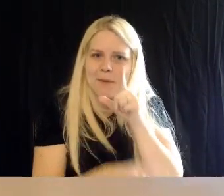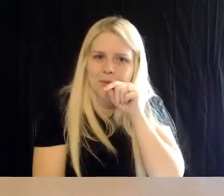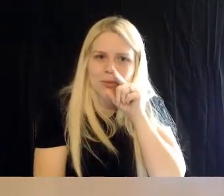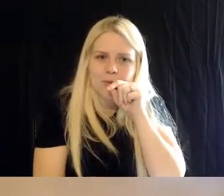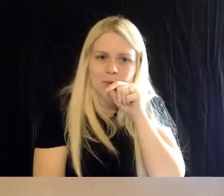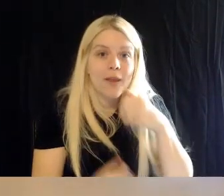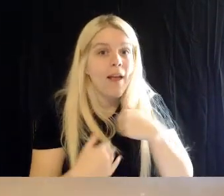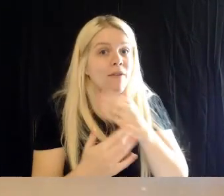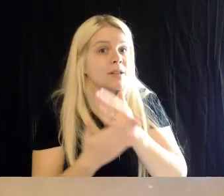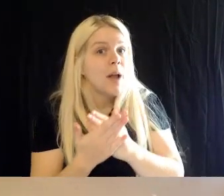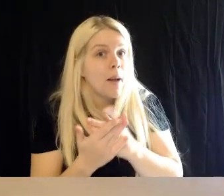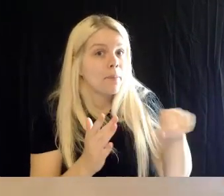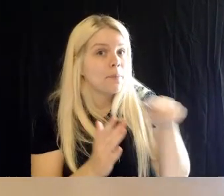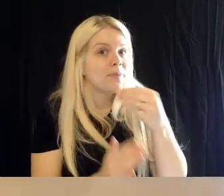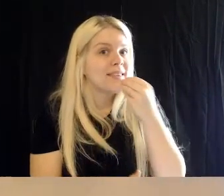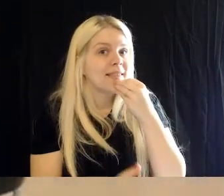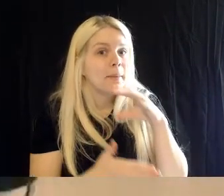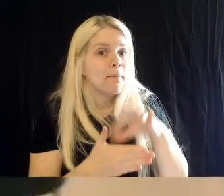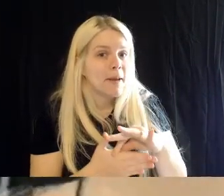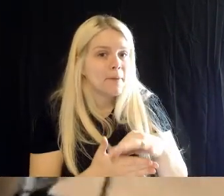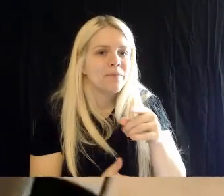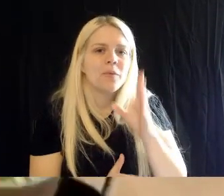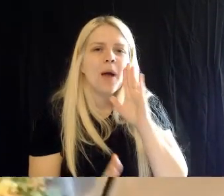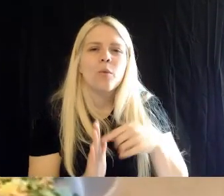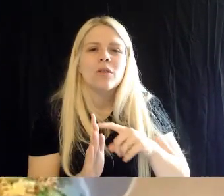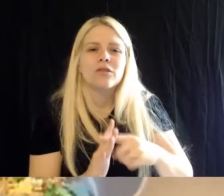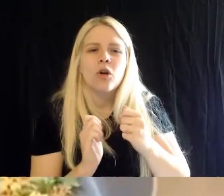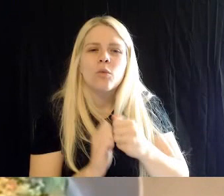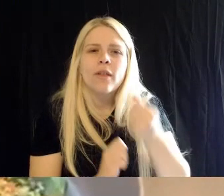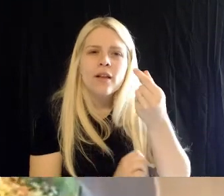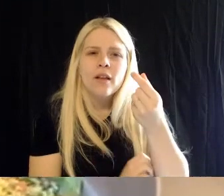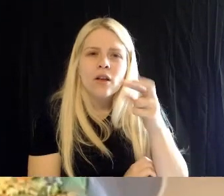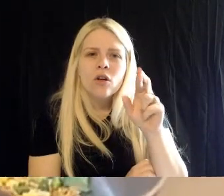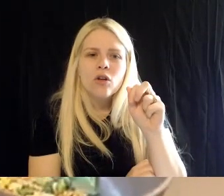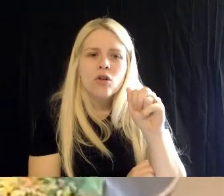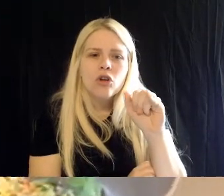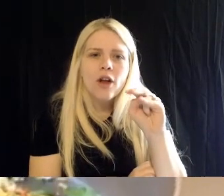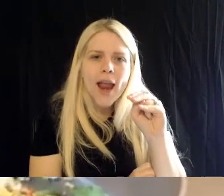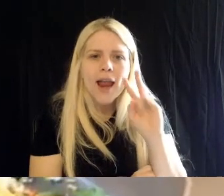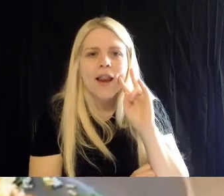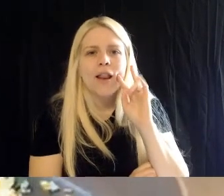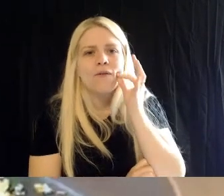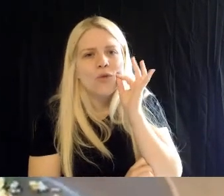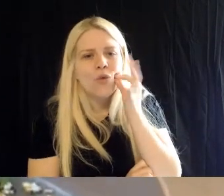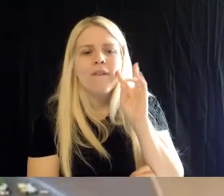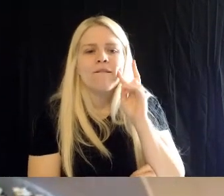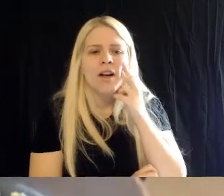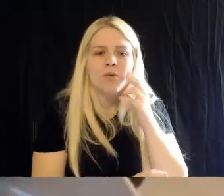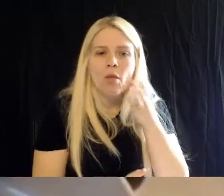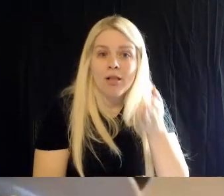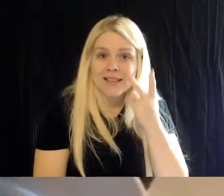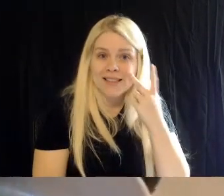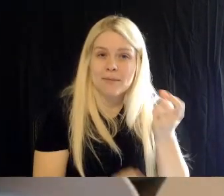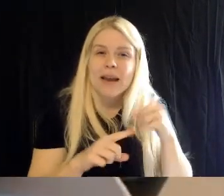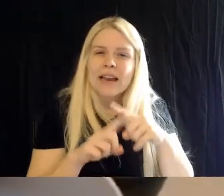Britt: So, I'm gonna start with feeding the grains and the produce eaters. You'll see we have a variety of grains in there, we